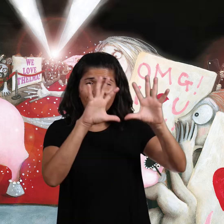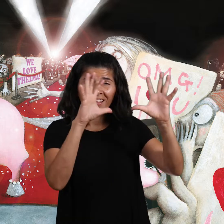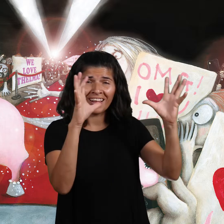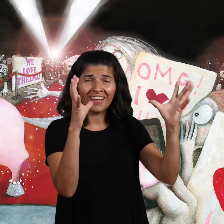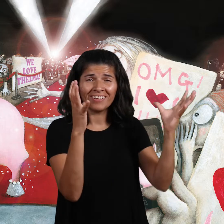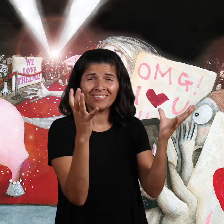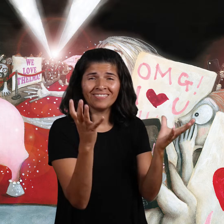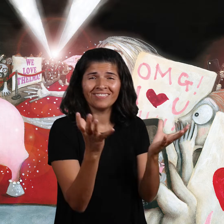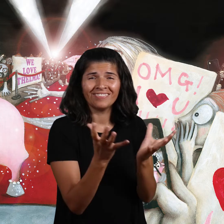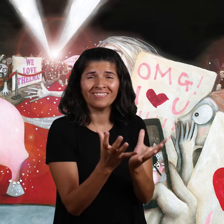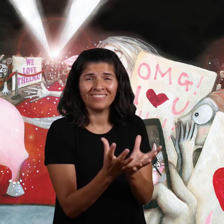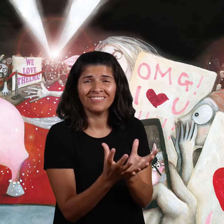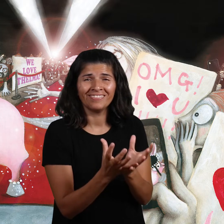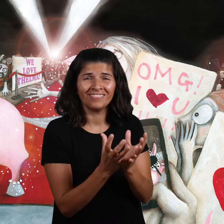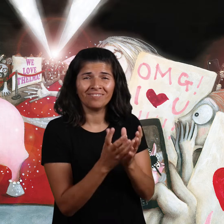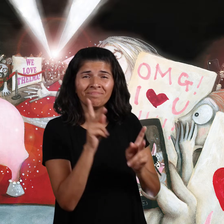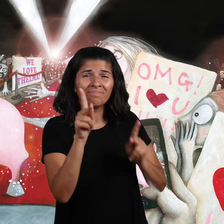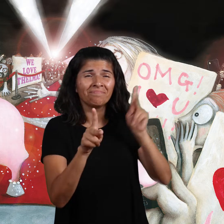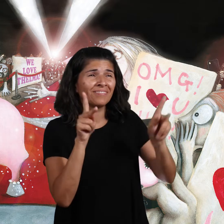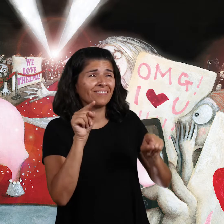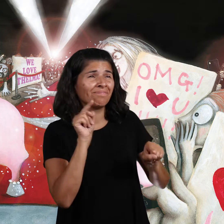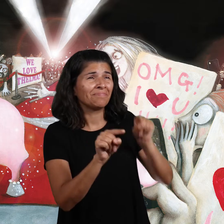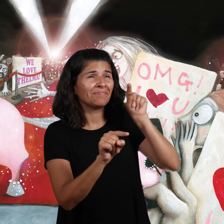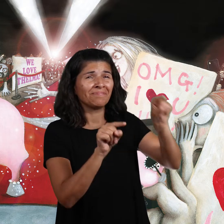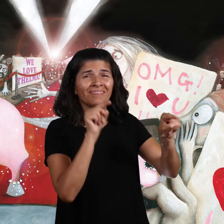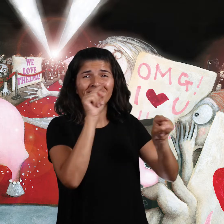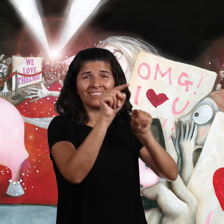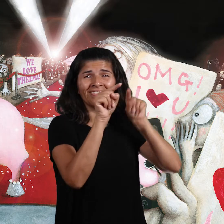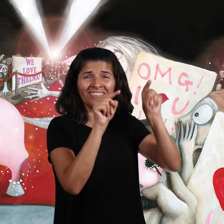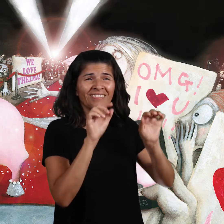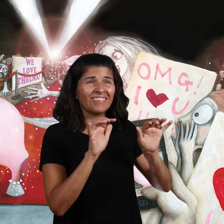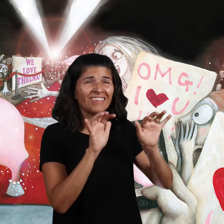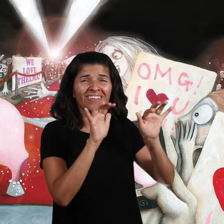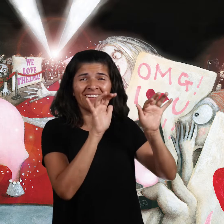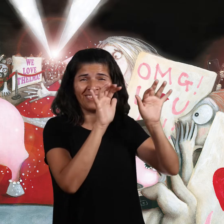All across the whole wide world